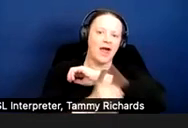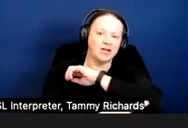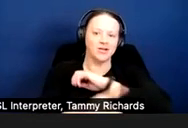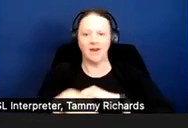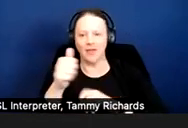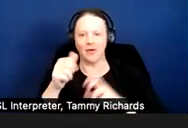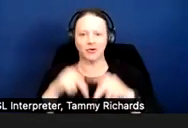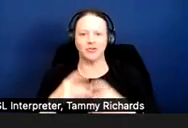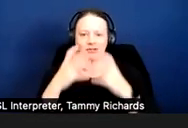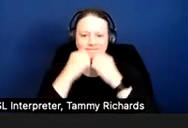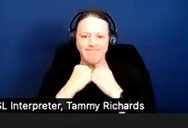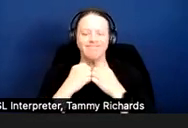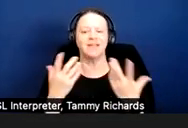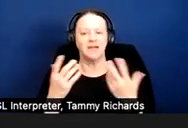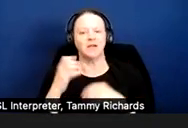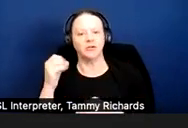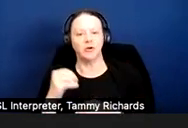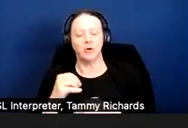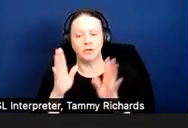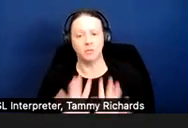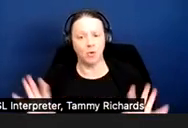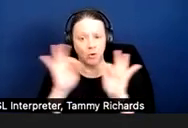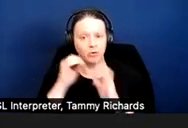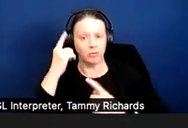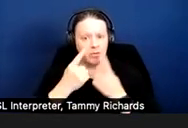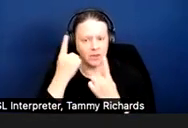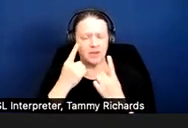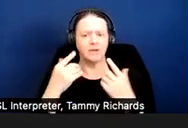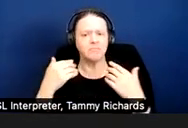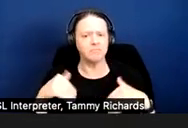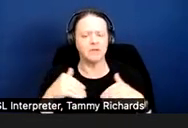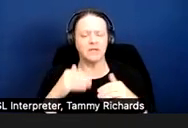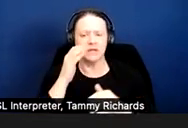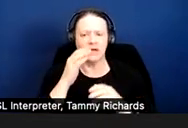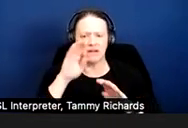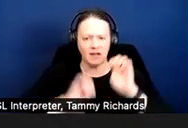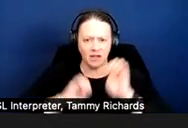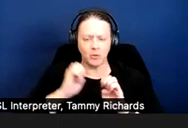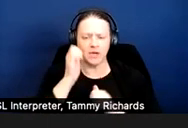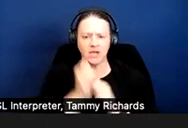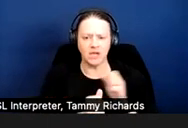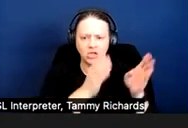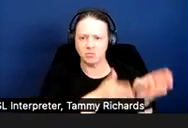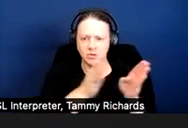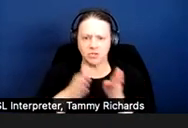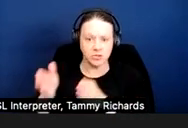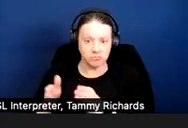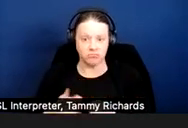So it's important to think and to consider on a case-by-case basis are lease terms being followed?